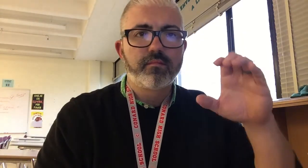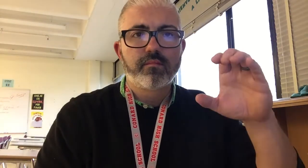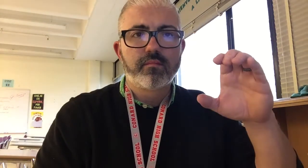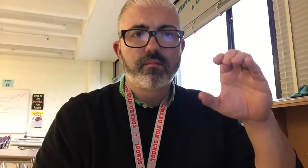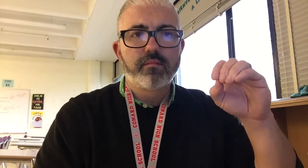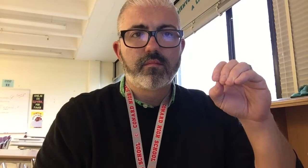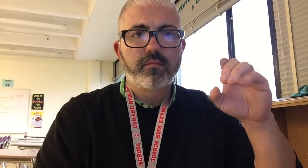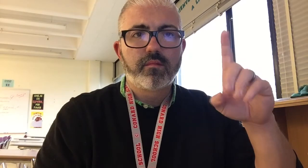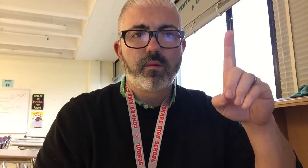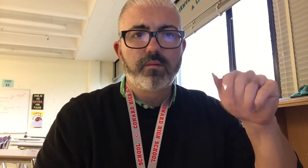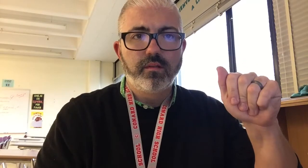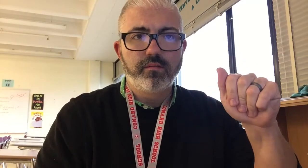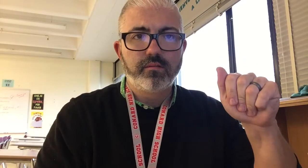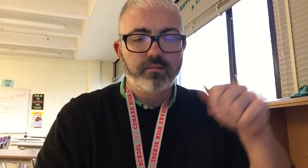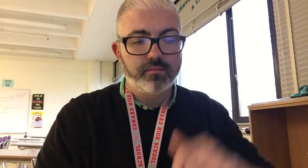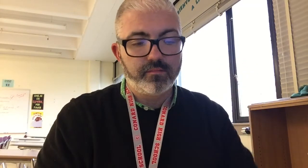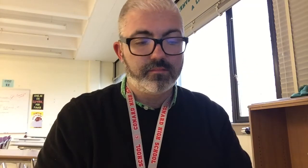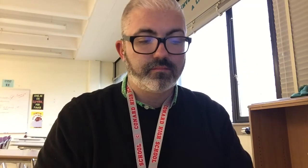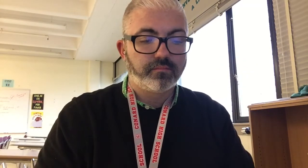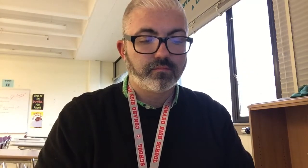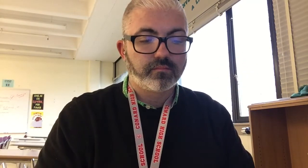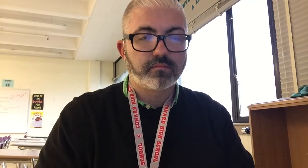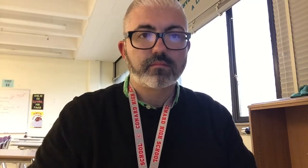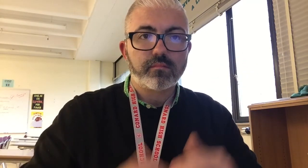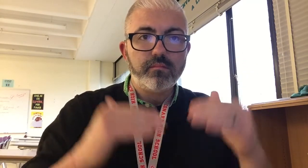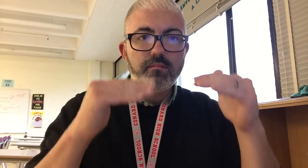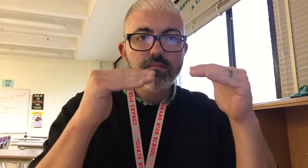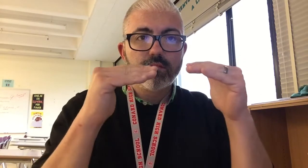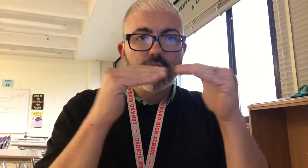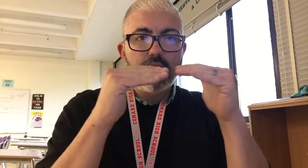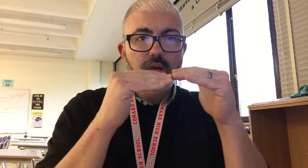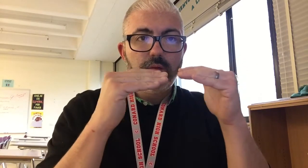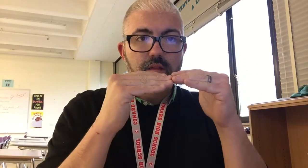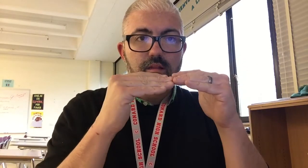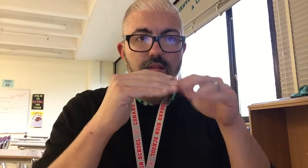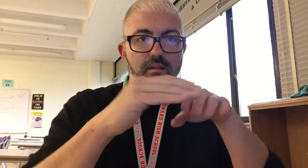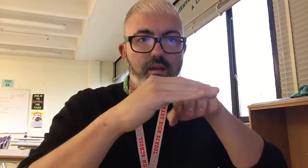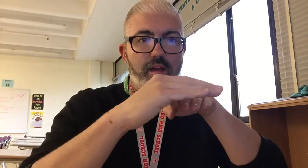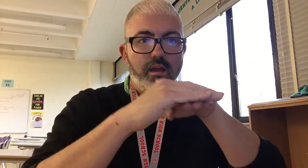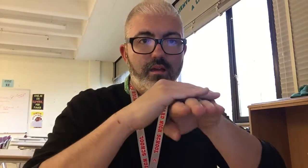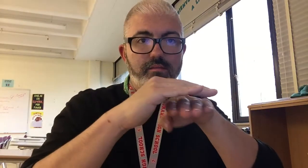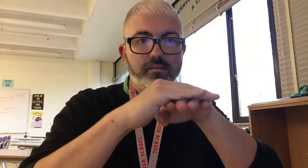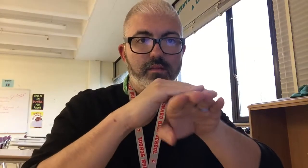CODA (CHILD OF DEAF ADULT) EQUAL ACCESS